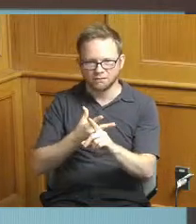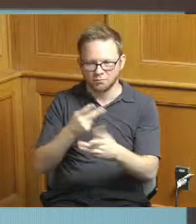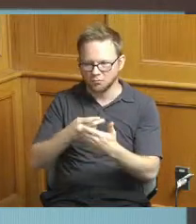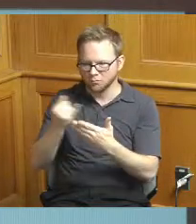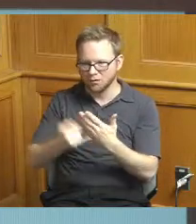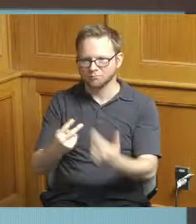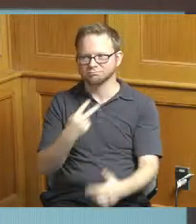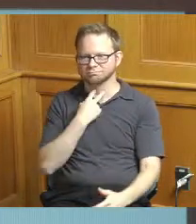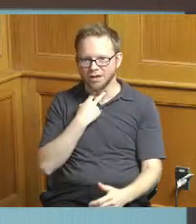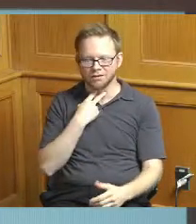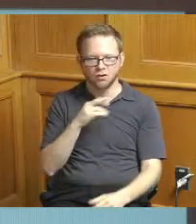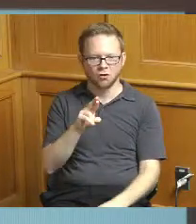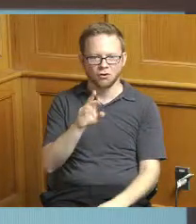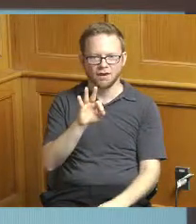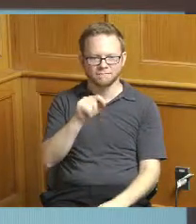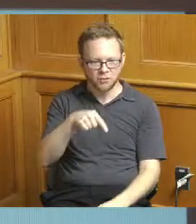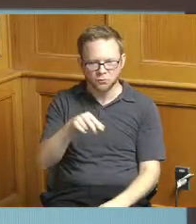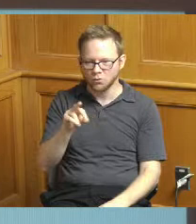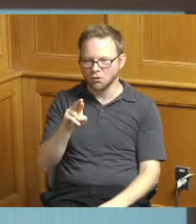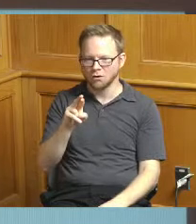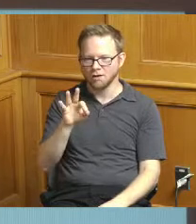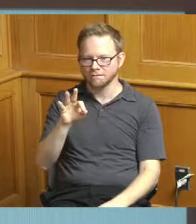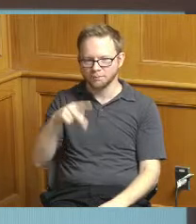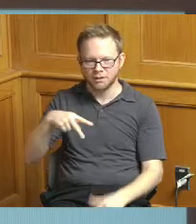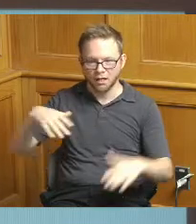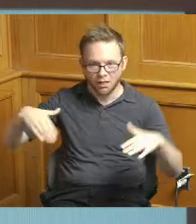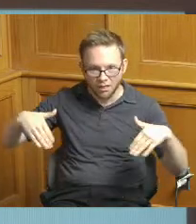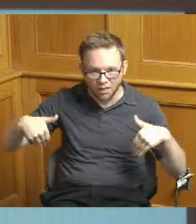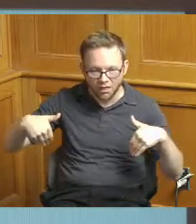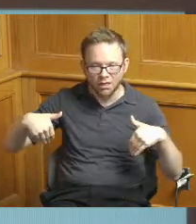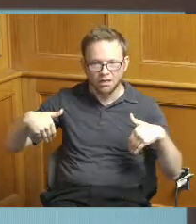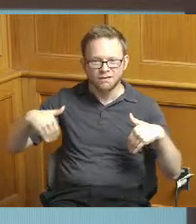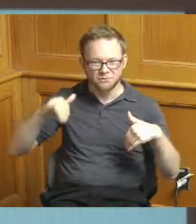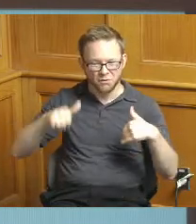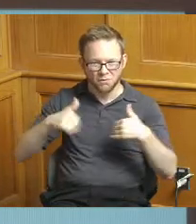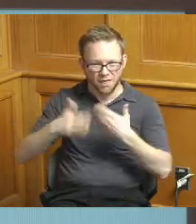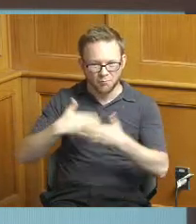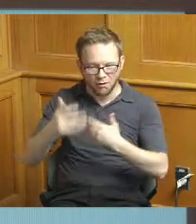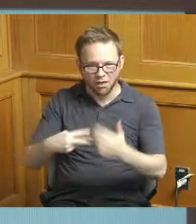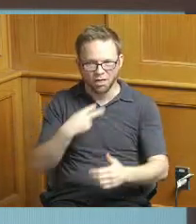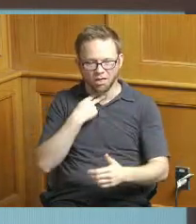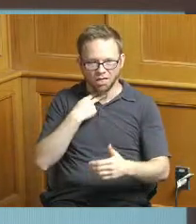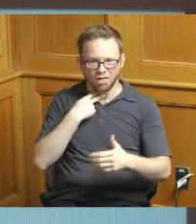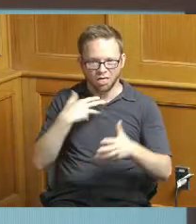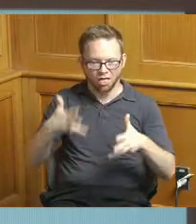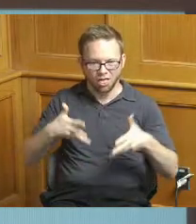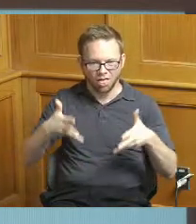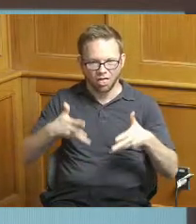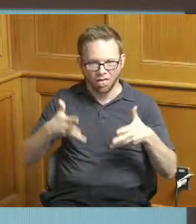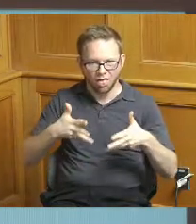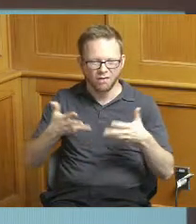RFQ or an RFP from the beginning to the end of that process it's important obvious obviously